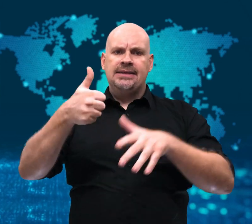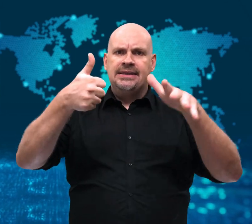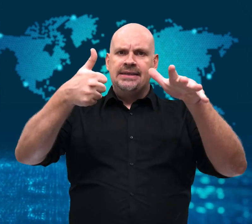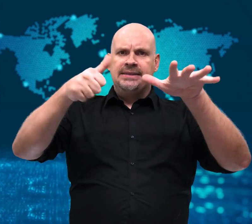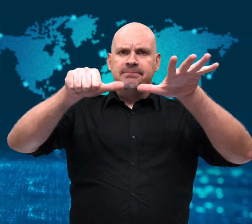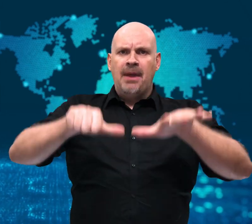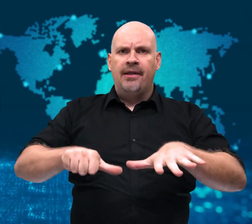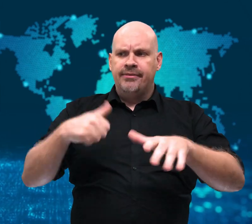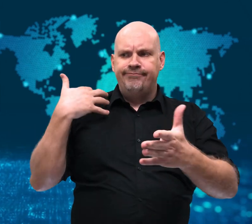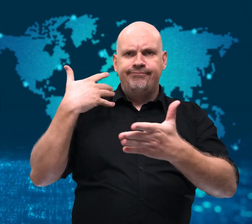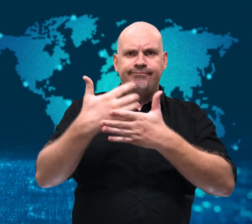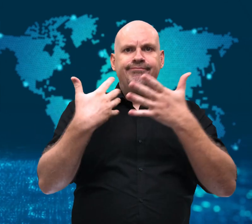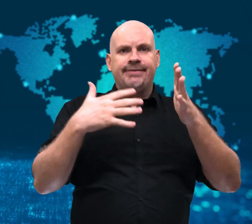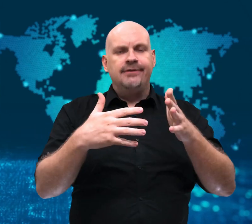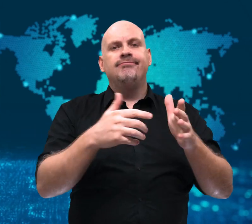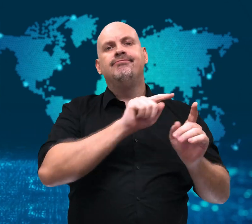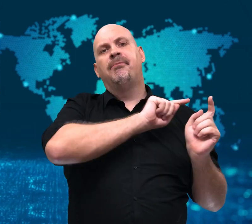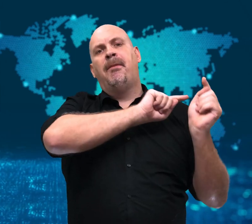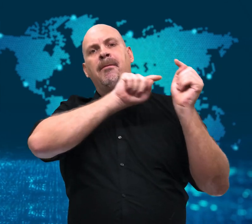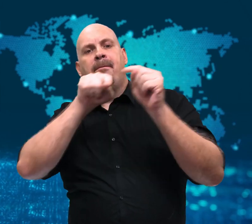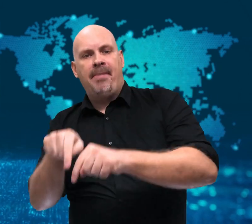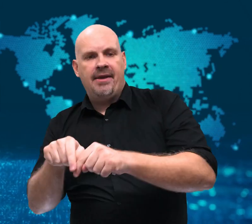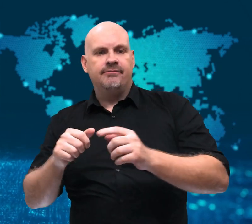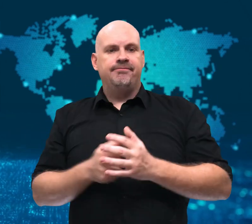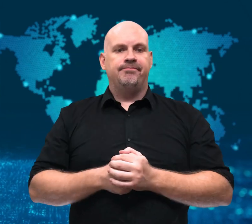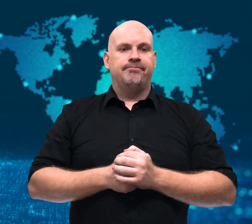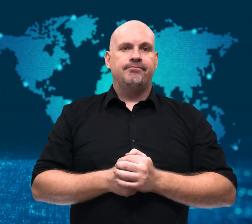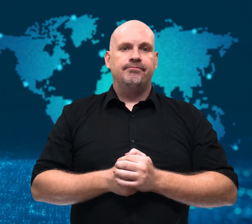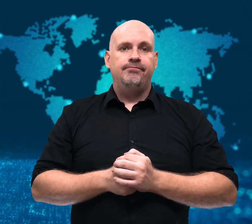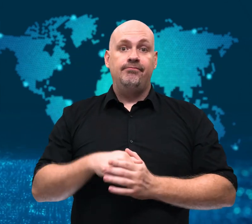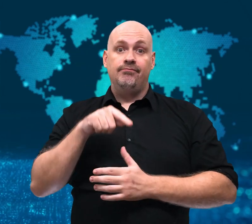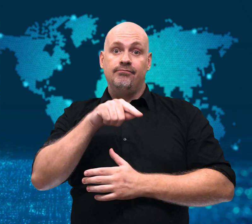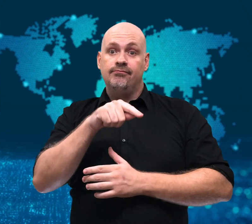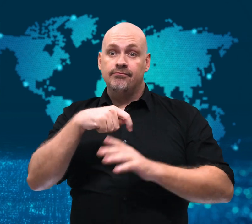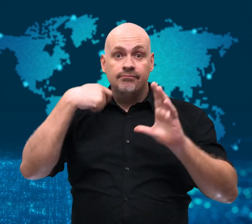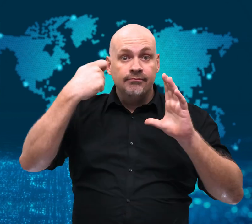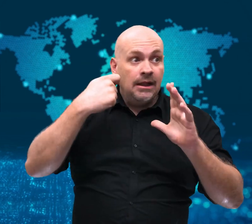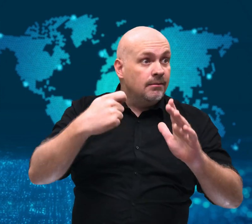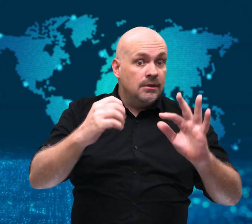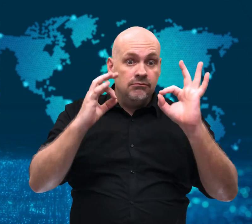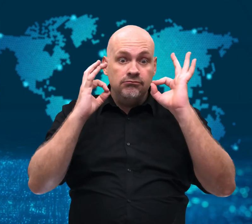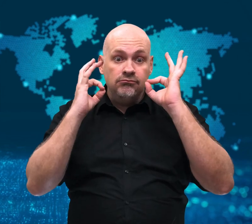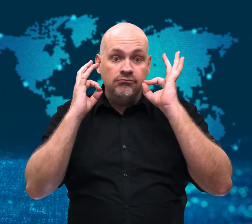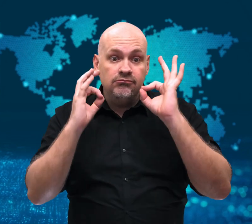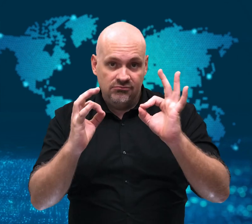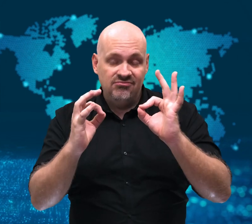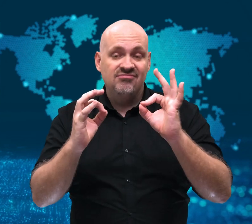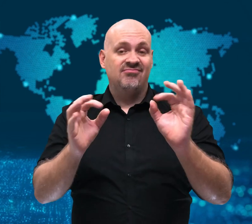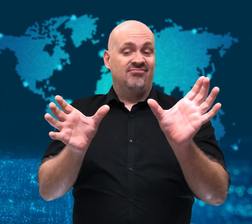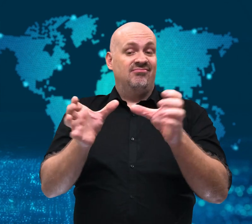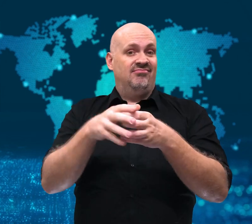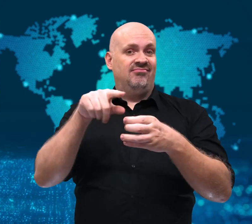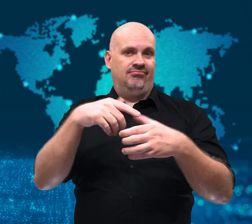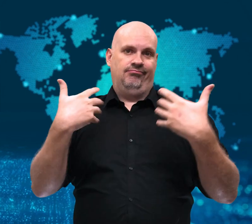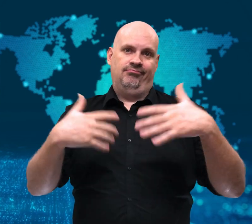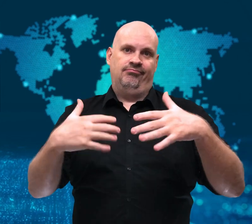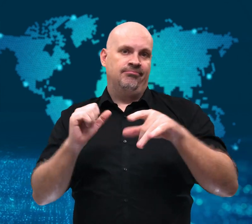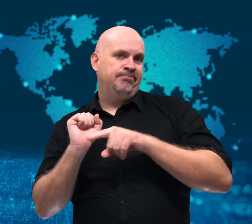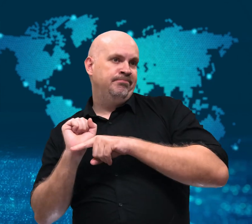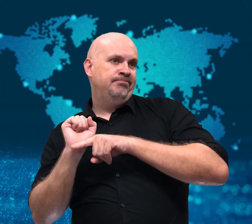who has been on the ISS for six months. If successful,